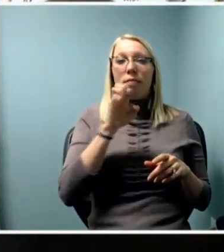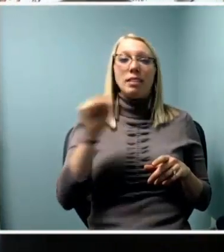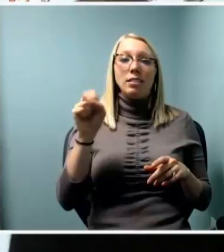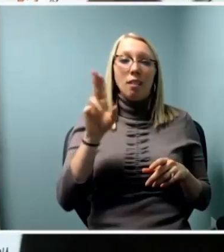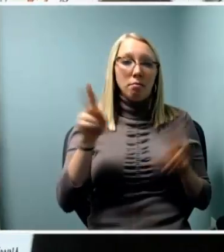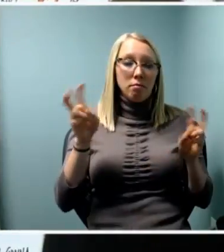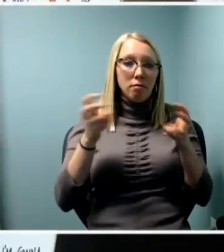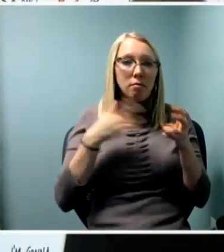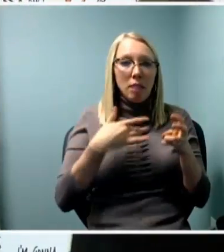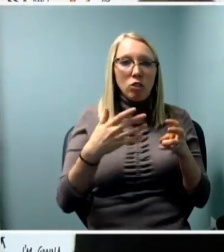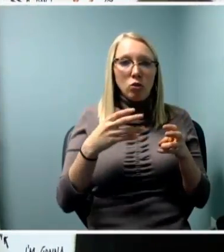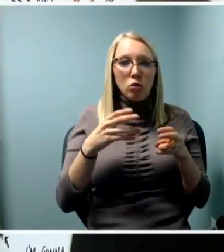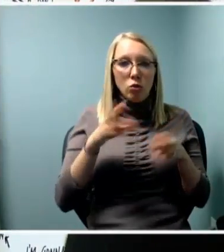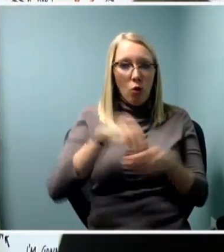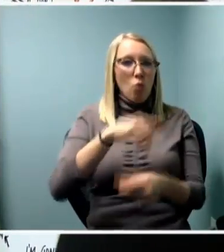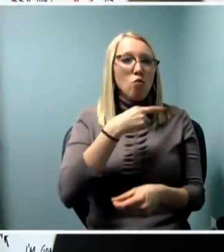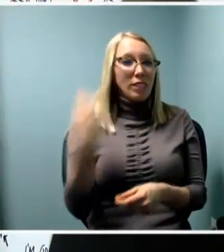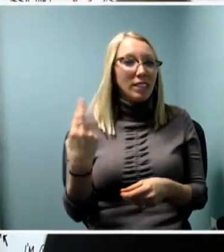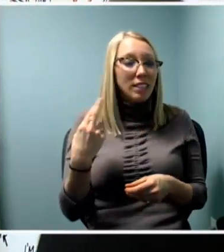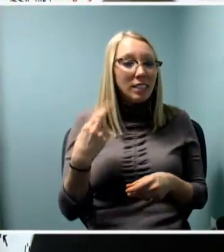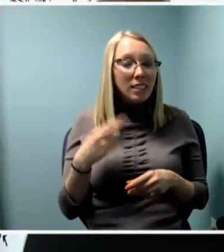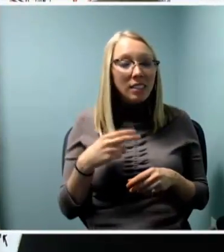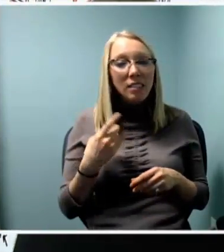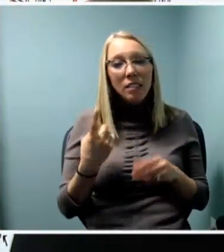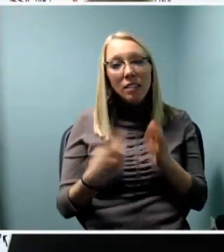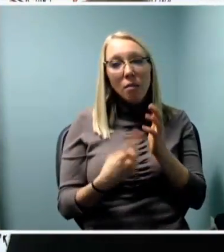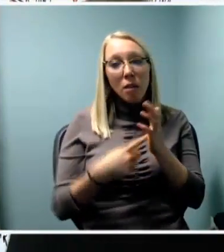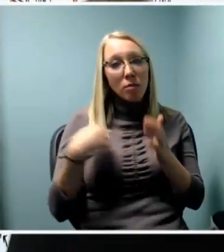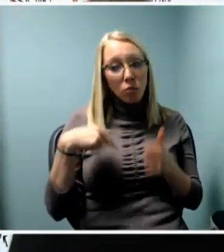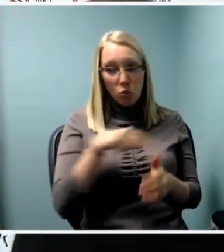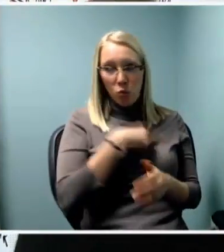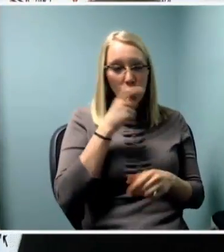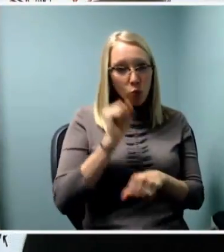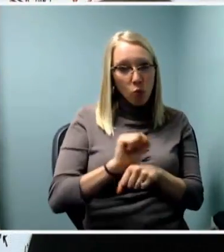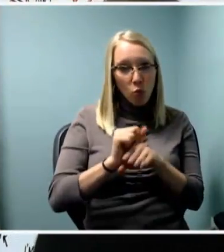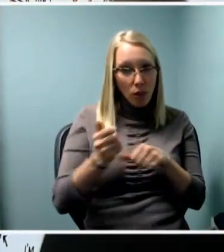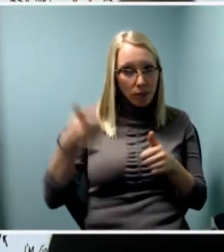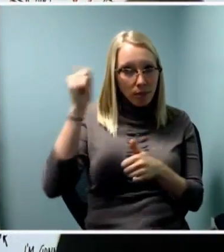Where sometimes there are those of us in administration are inverse to risk.